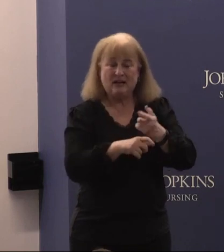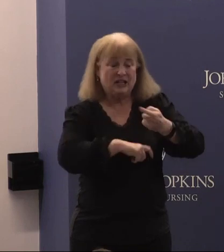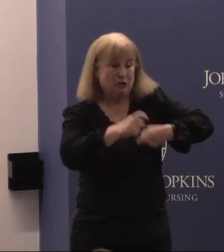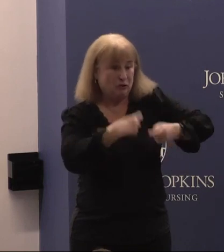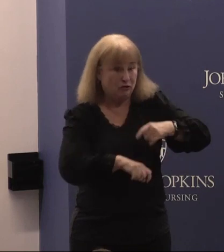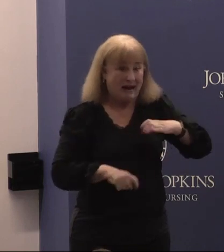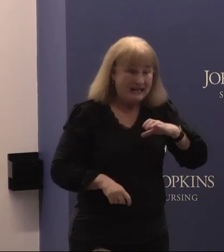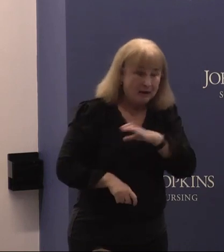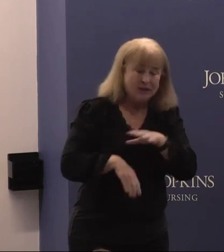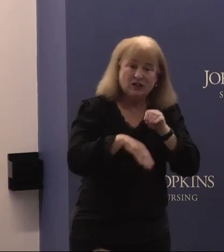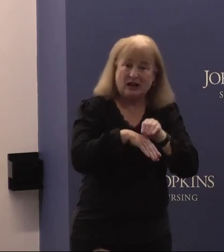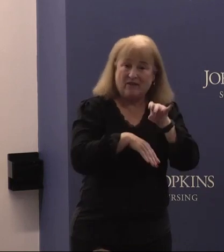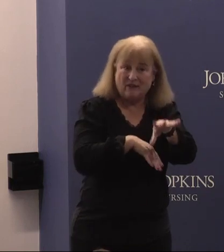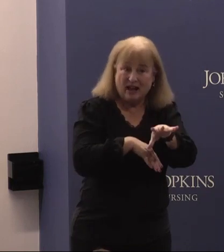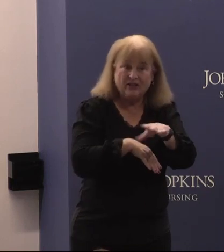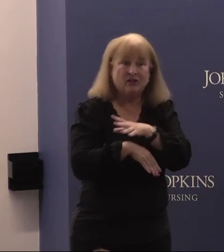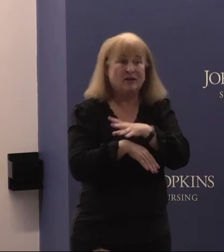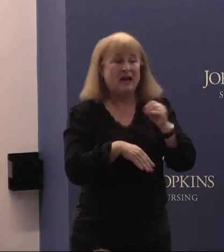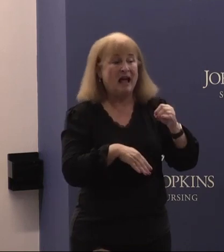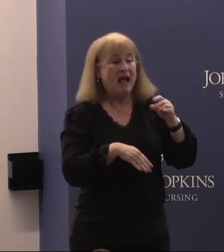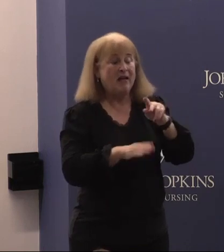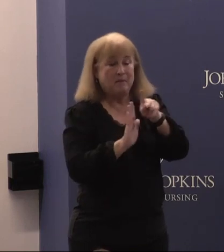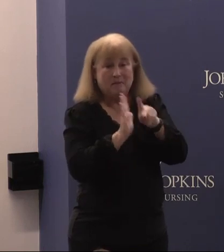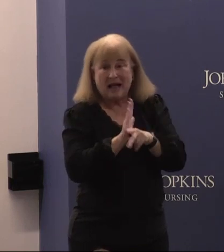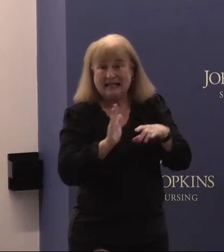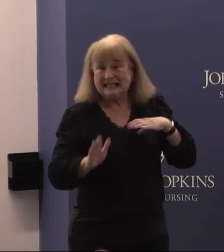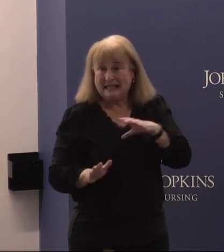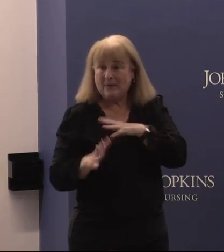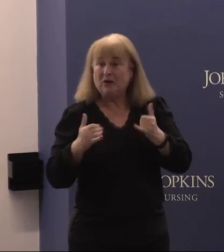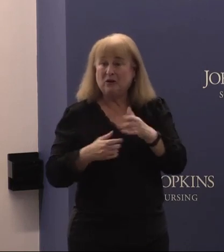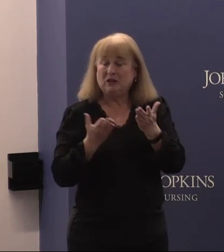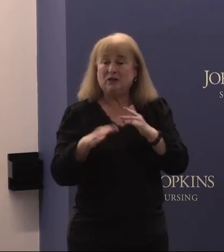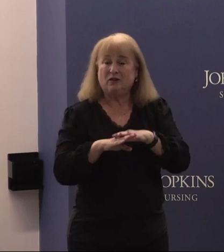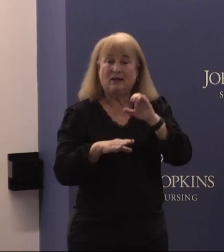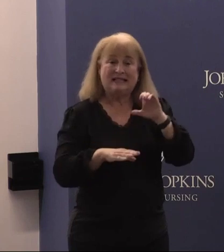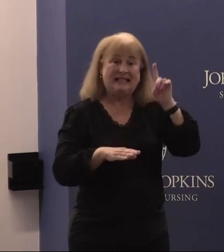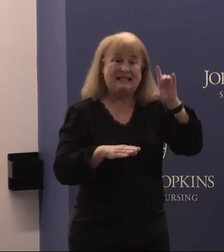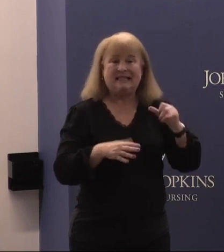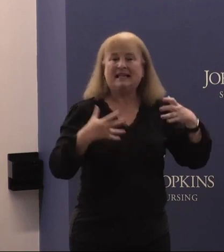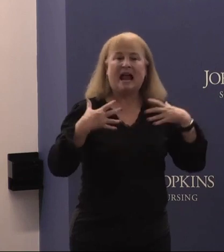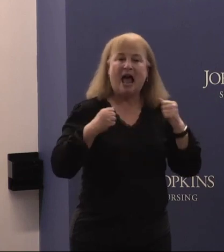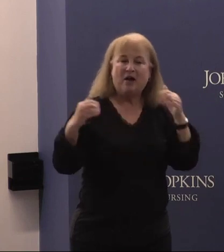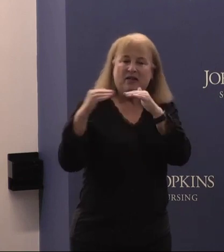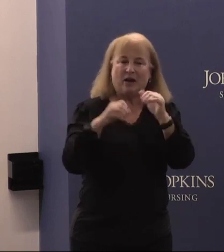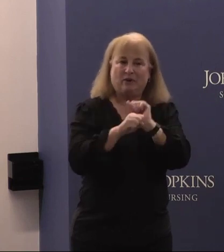Advisory and Policy Committees, and currently serves on the C D C Health Equity Working Group.